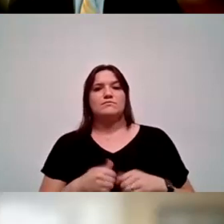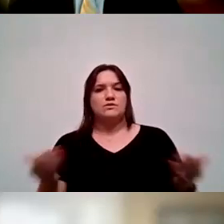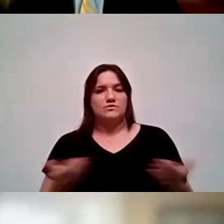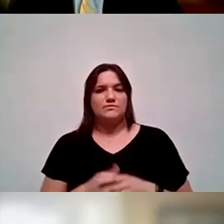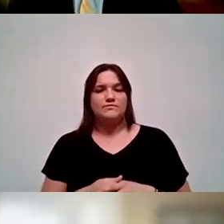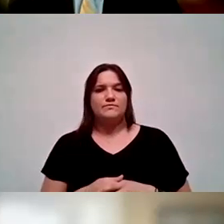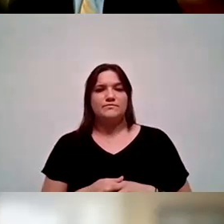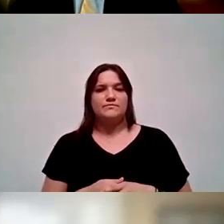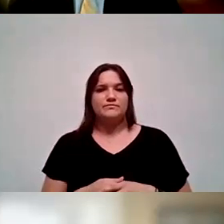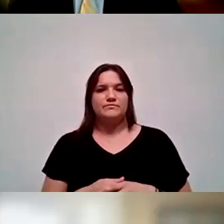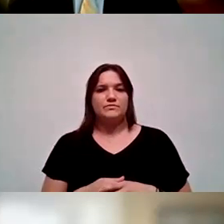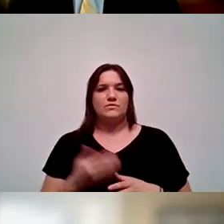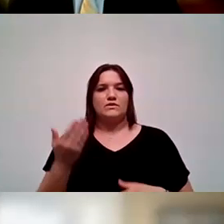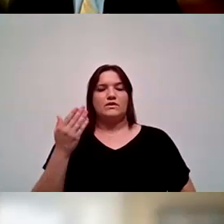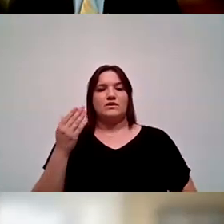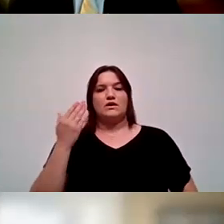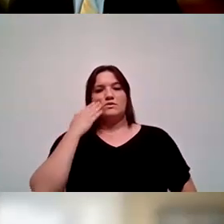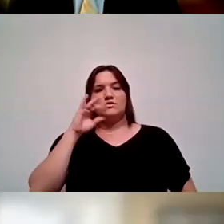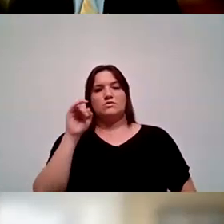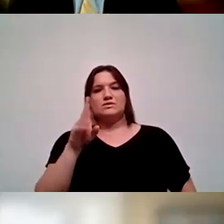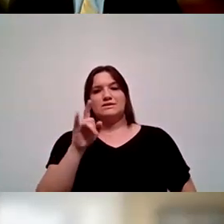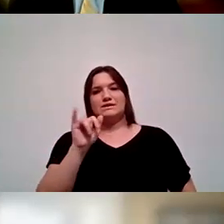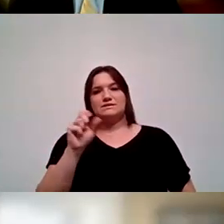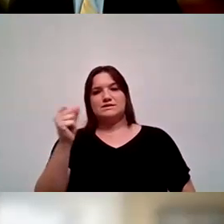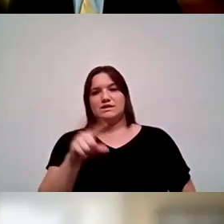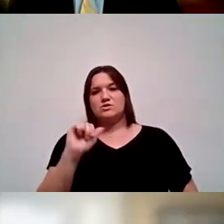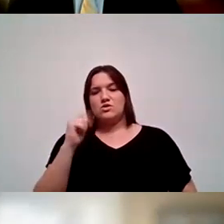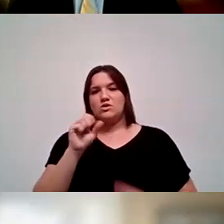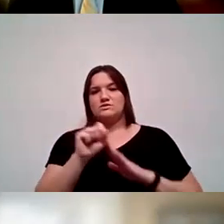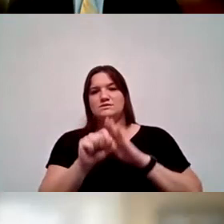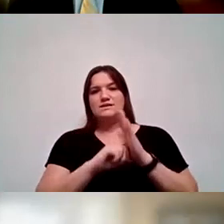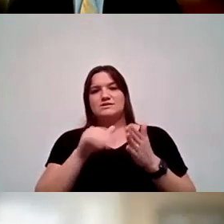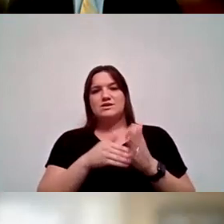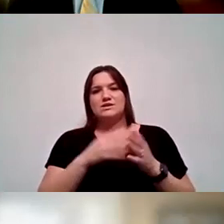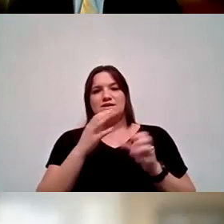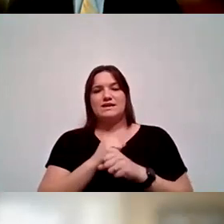I know in the question Daisy asked, Are all State Center campuses getting a multicultural center?